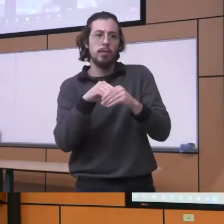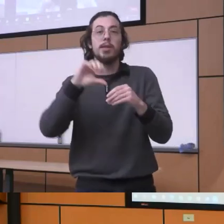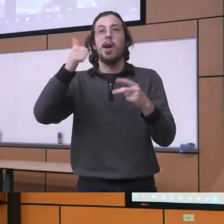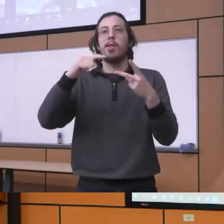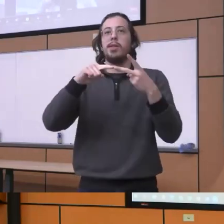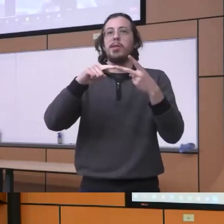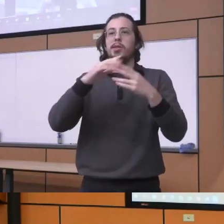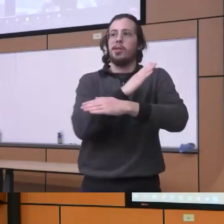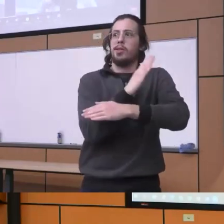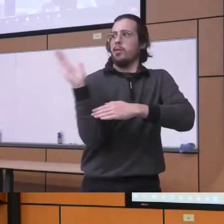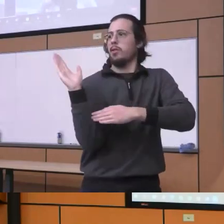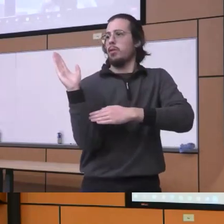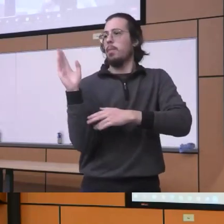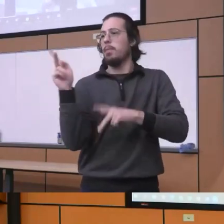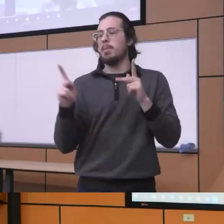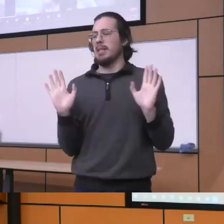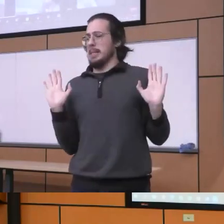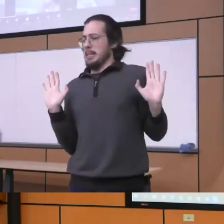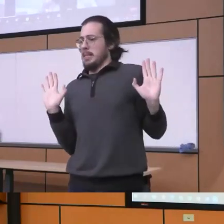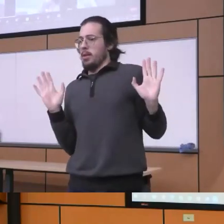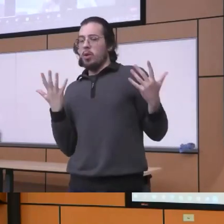you have trained yourself that I don't want to really touch that I cannot deal with this you